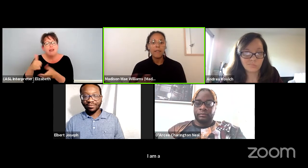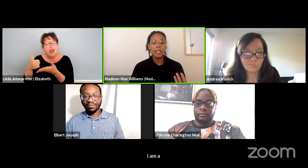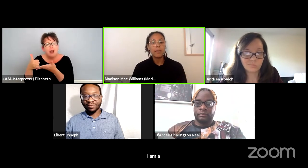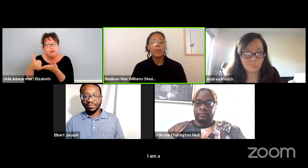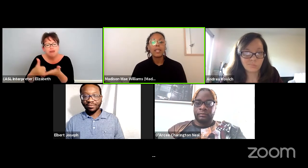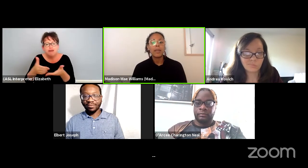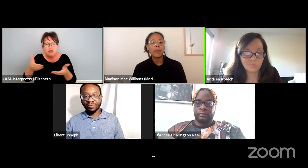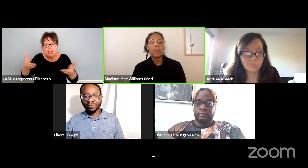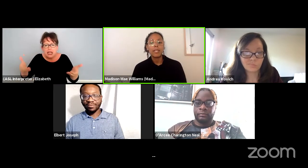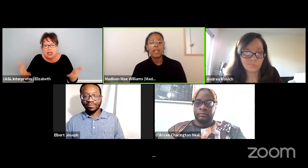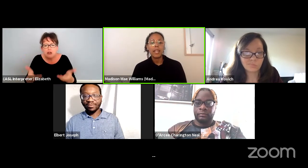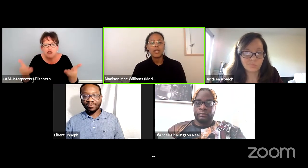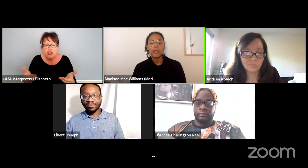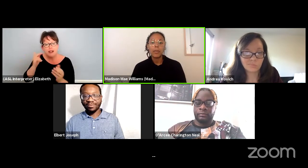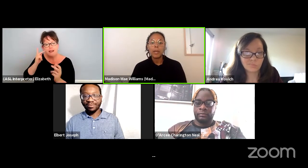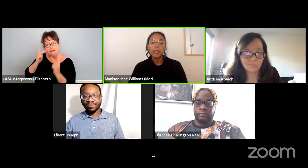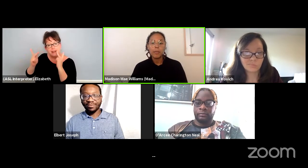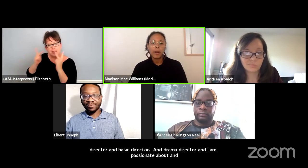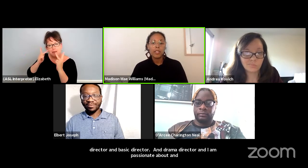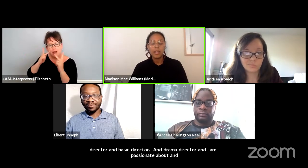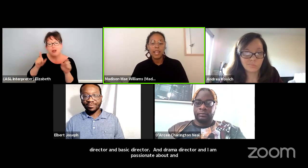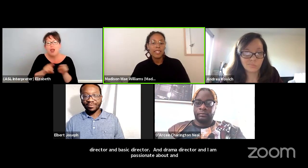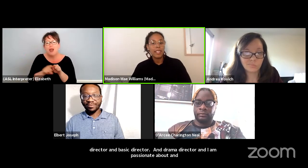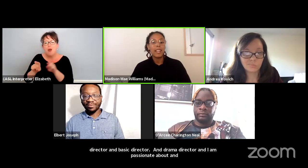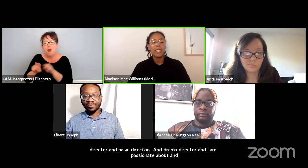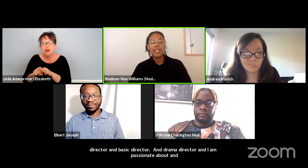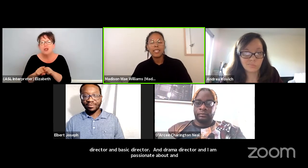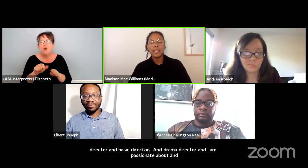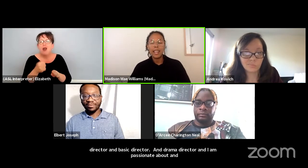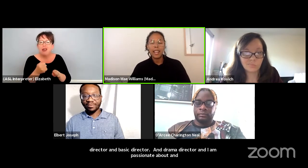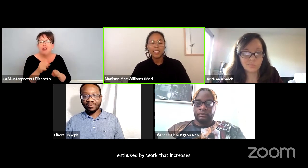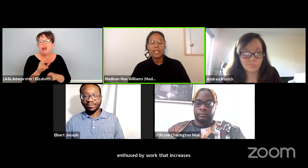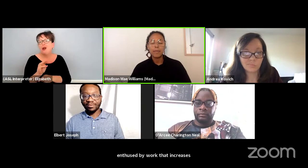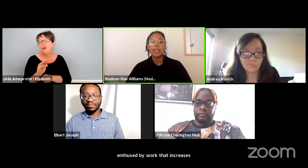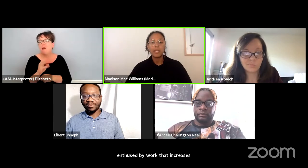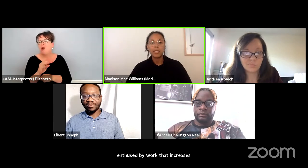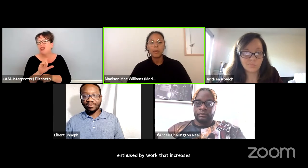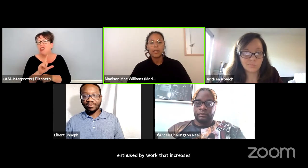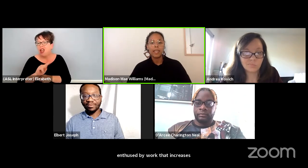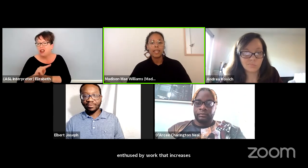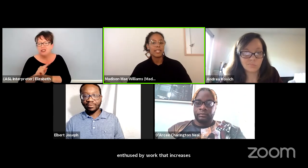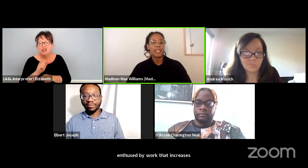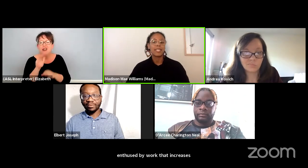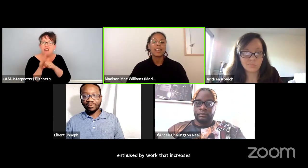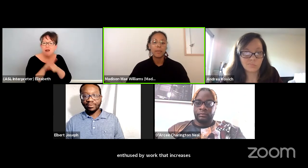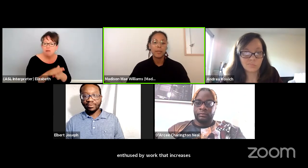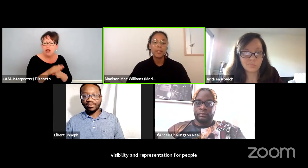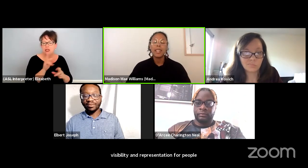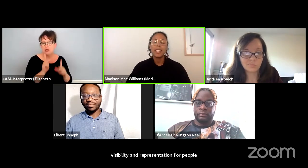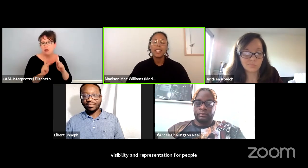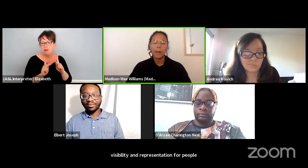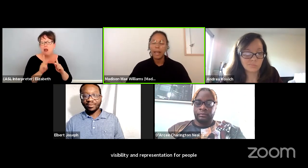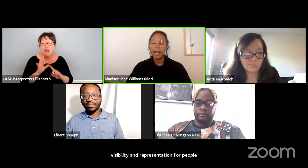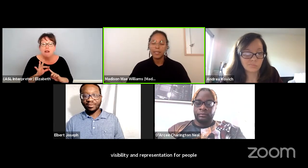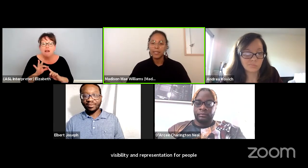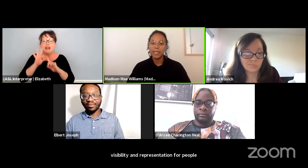visibility and representation for people of marginalized identities and especially work that is accessible and radical.